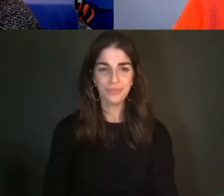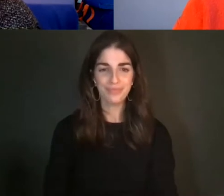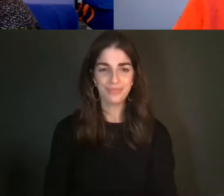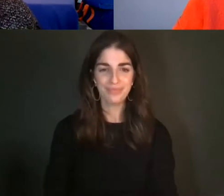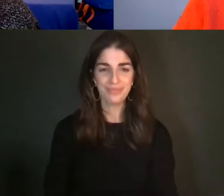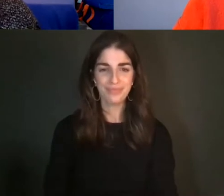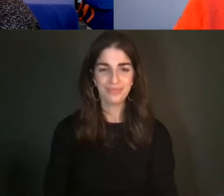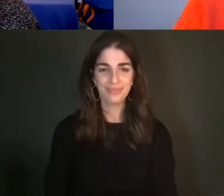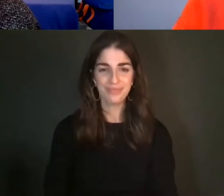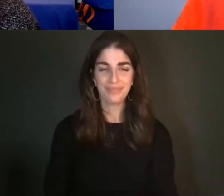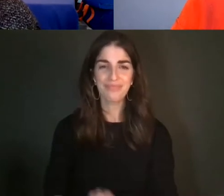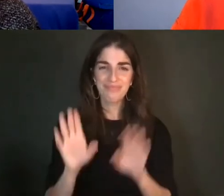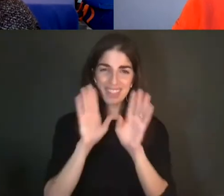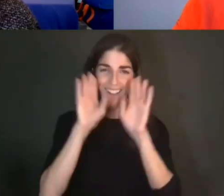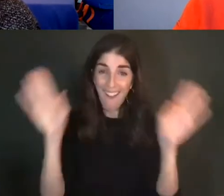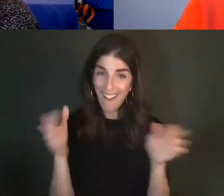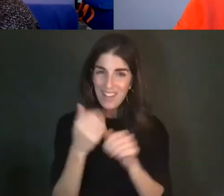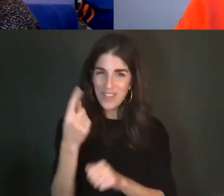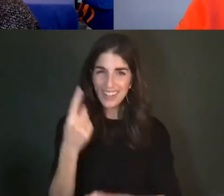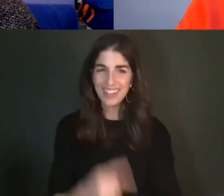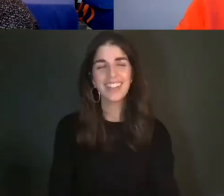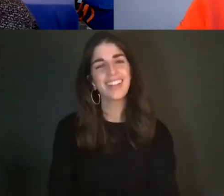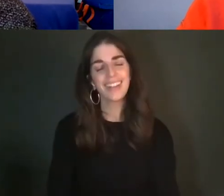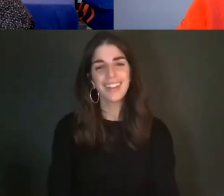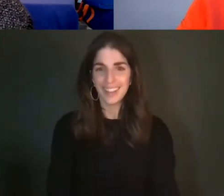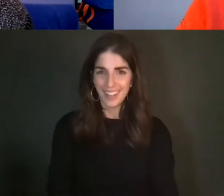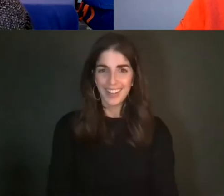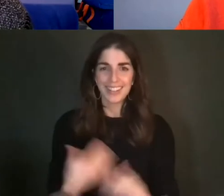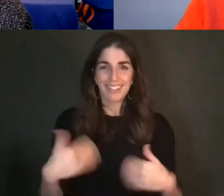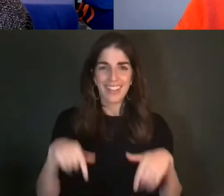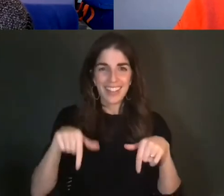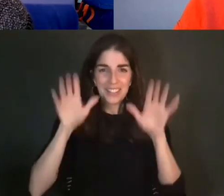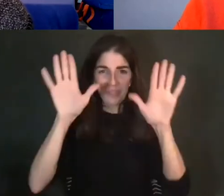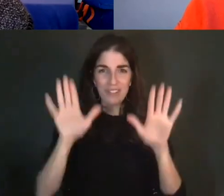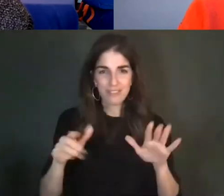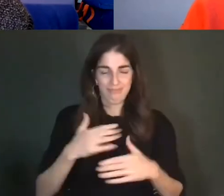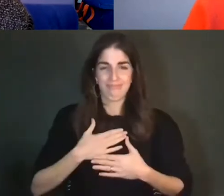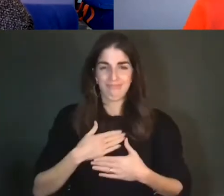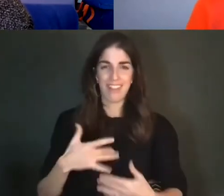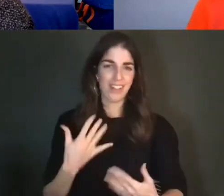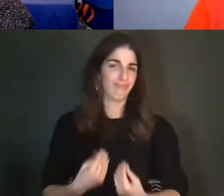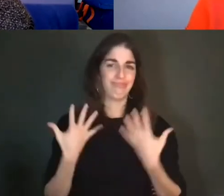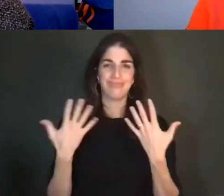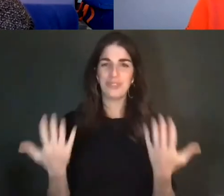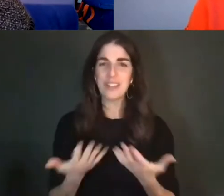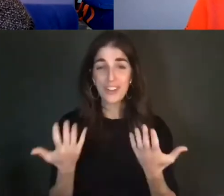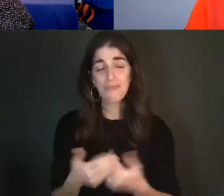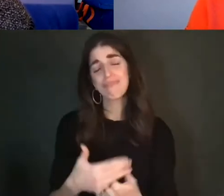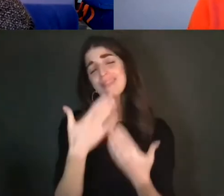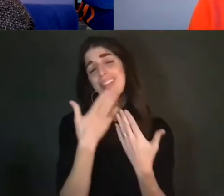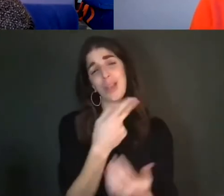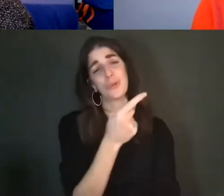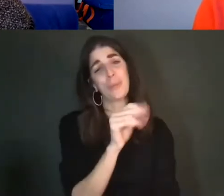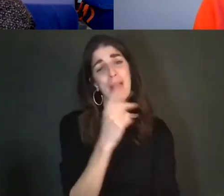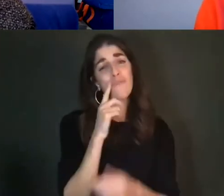I'm so happy to be here. Thank you, Pam, for organizing this, and to the AAA for hosting,